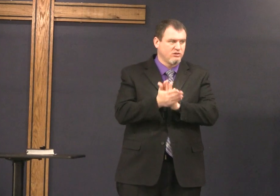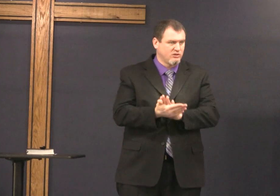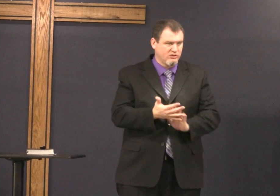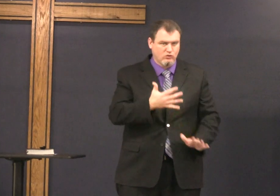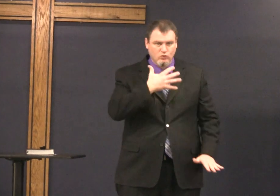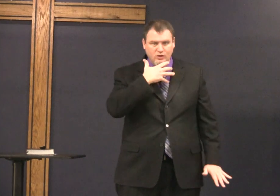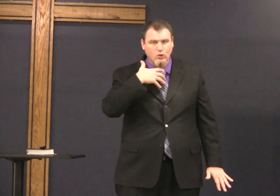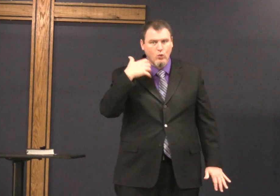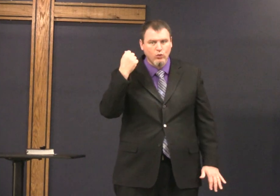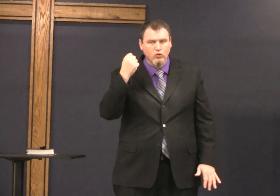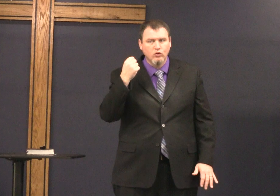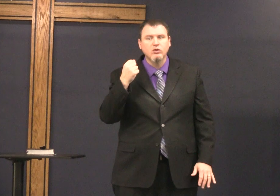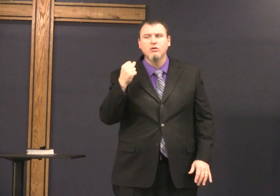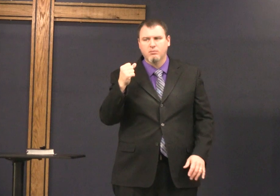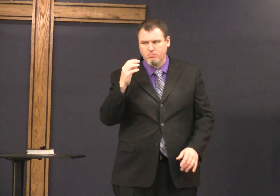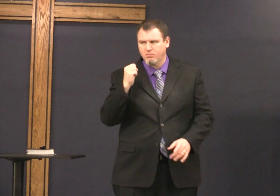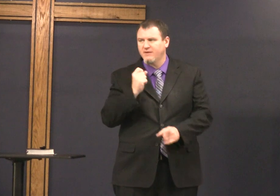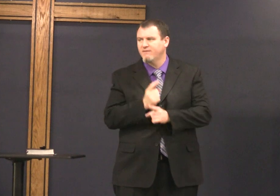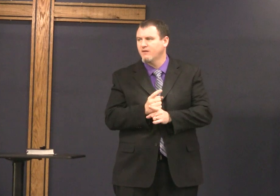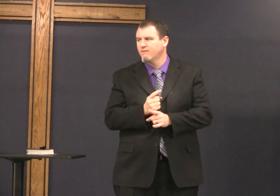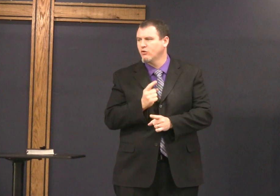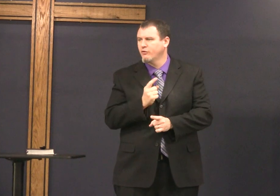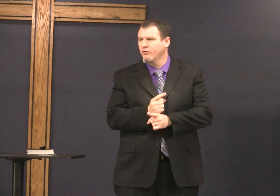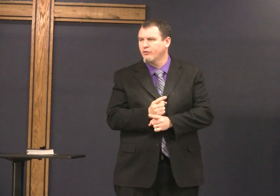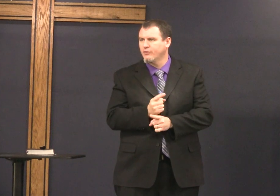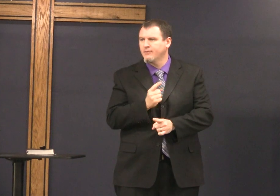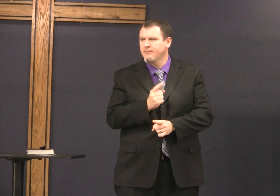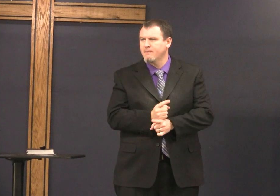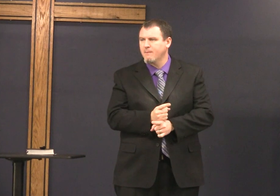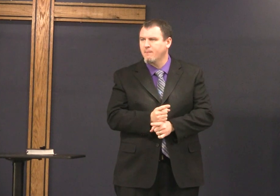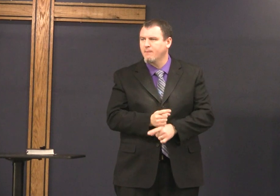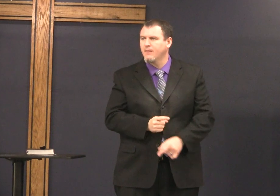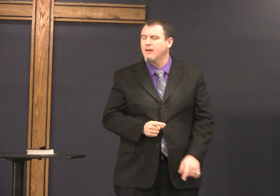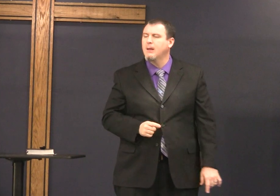especially to become as you become old be faithful